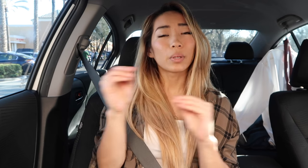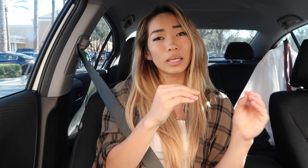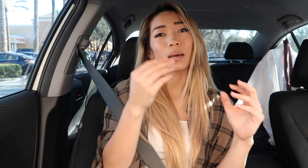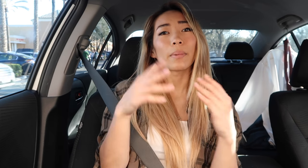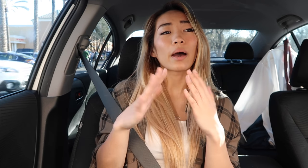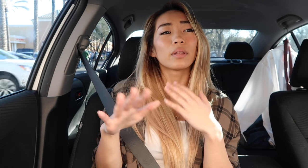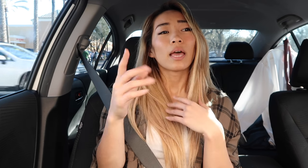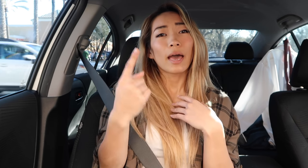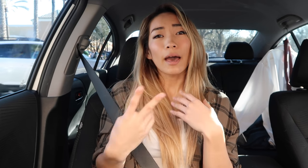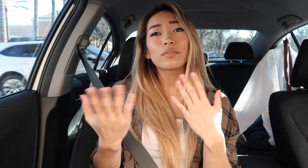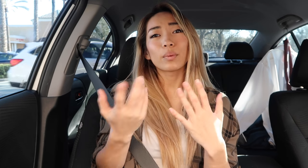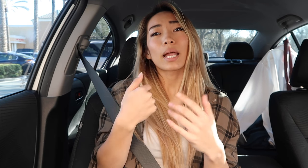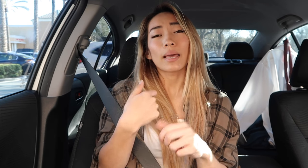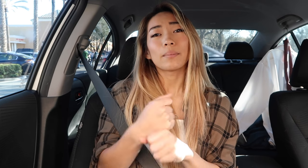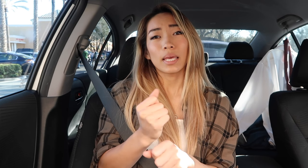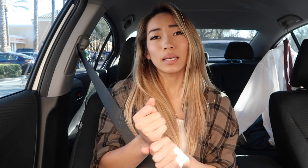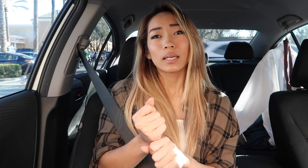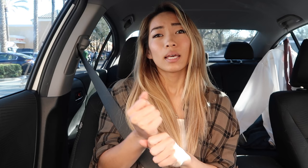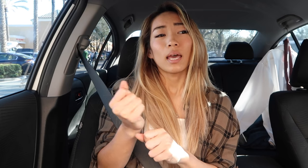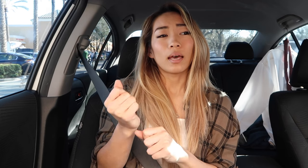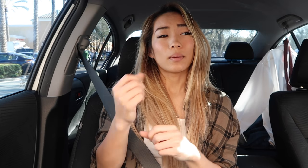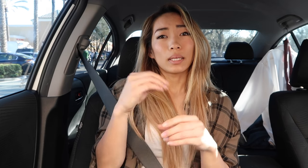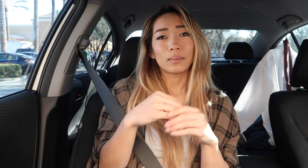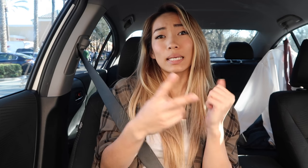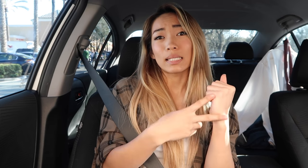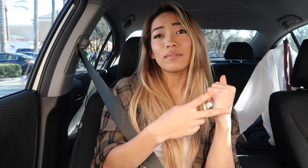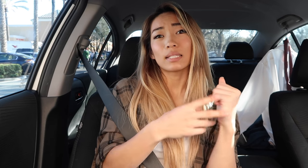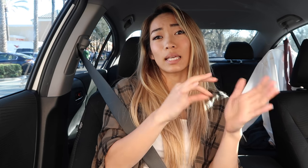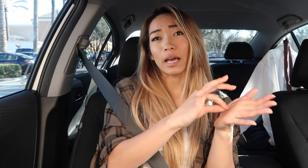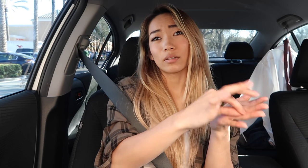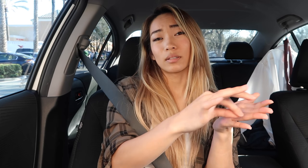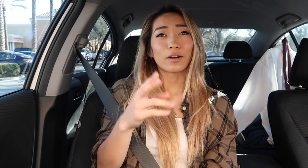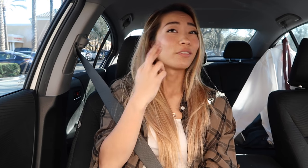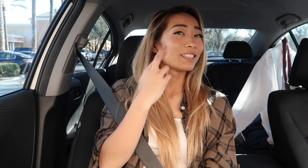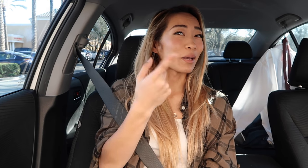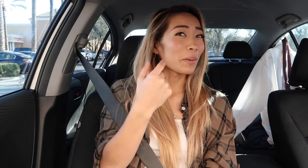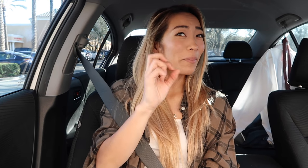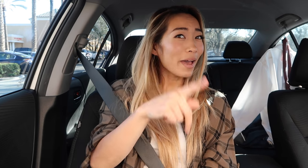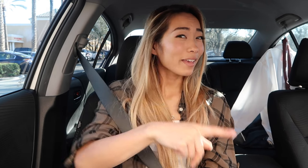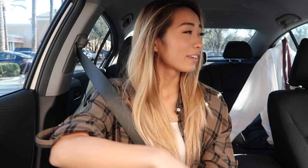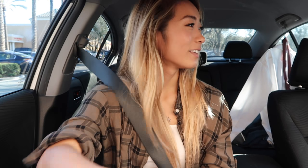I putting about half of what I make in my savings account Oh, Ryan is coming back